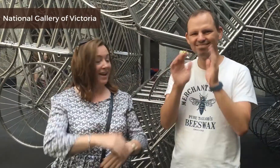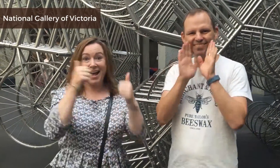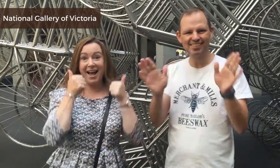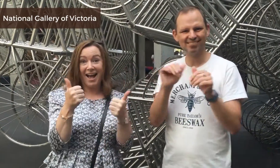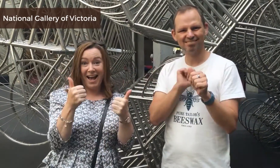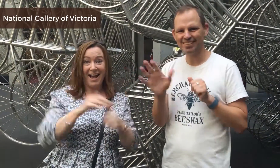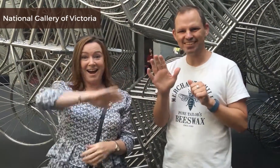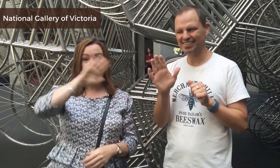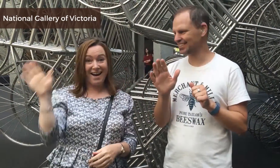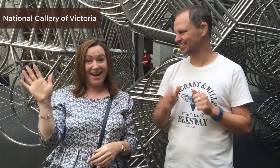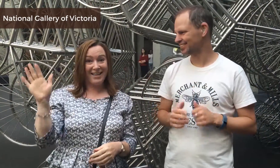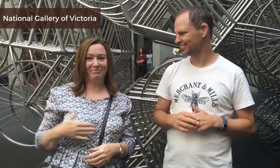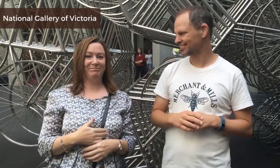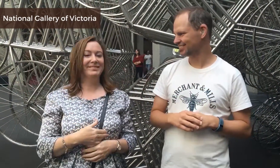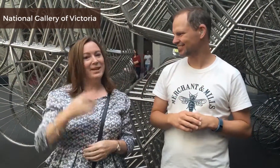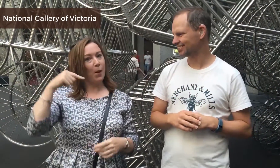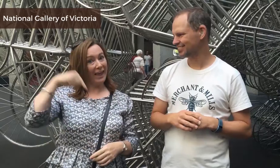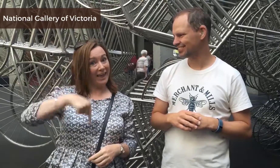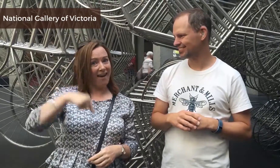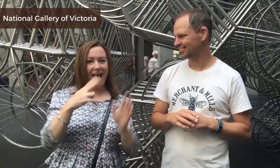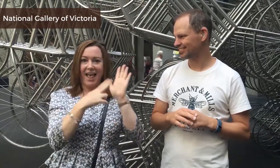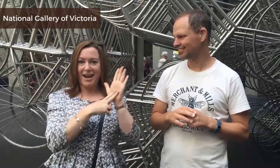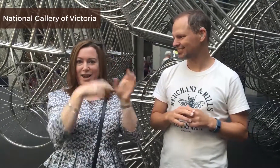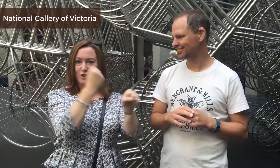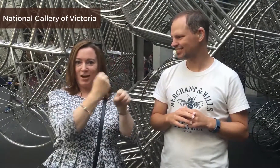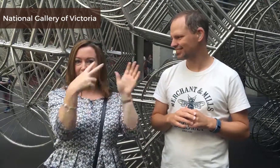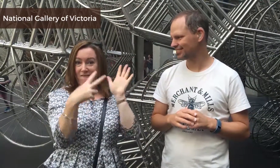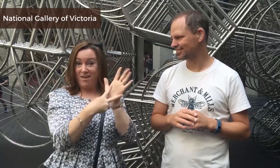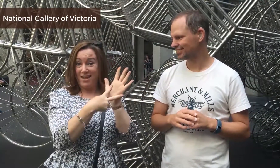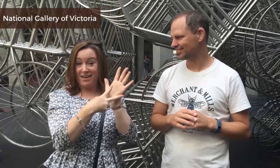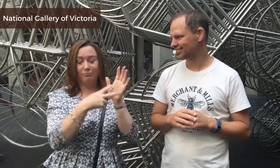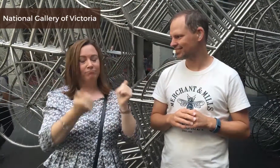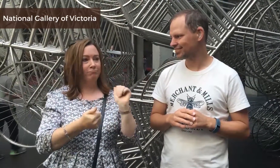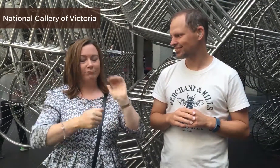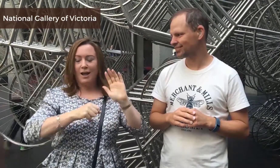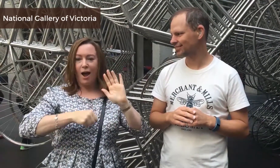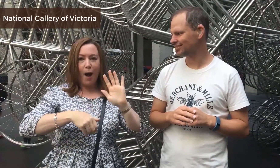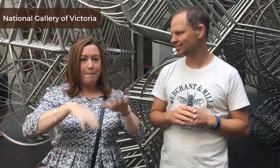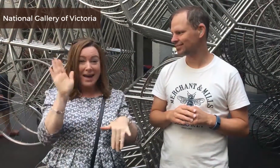It was great! Just fantastic! We're here at NGV and it has been an amazing